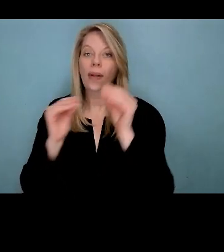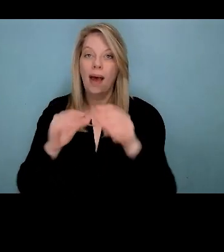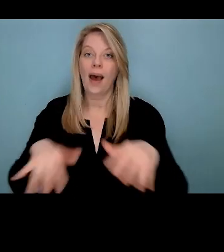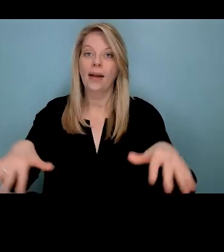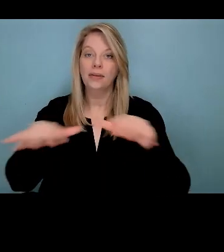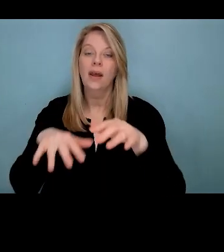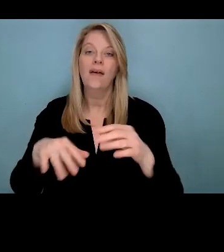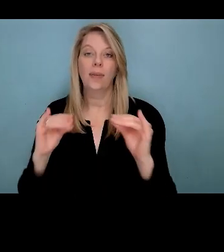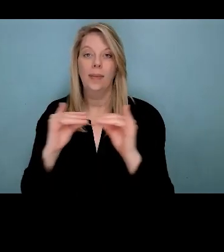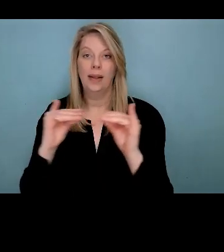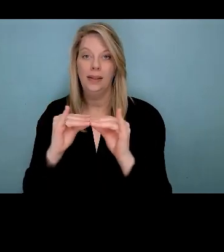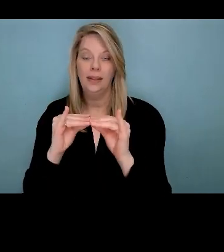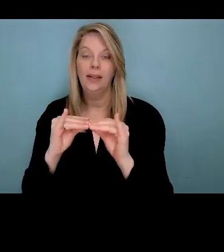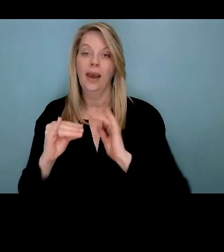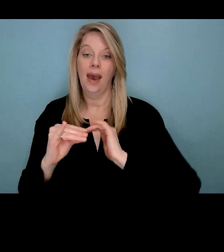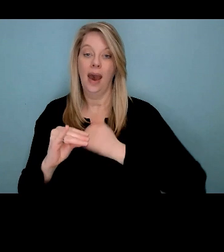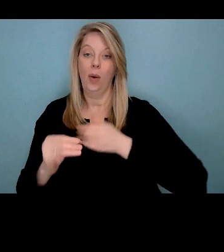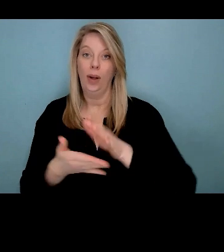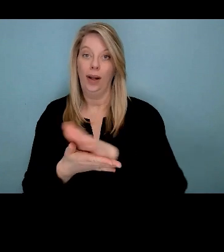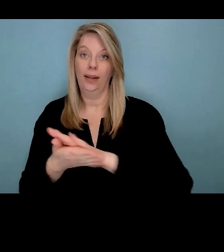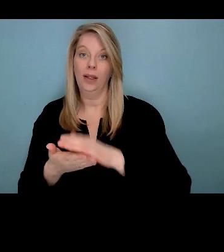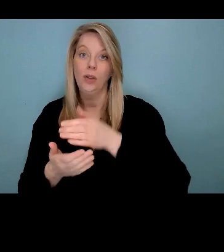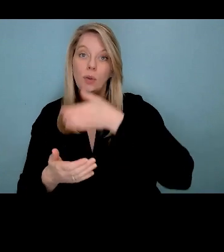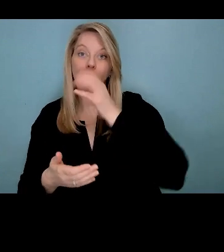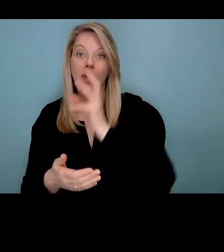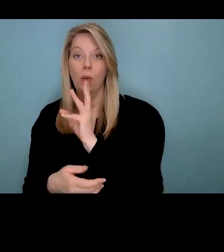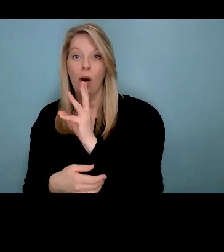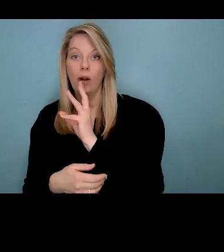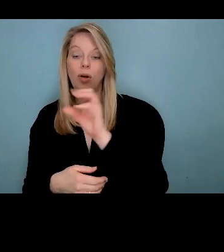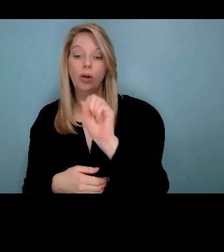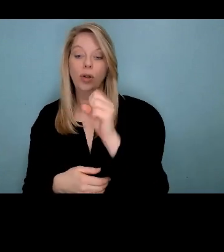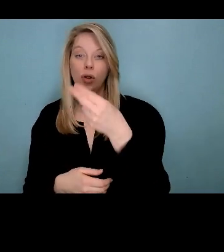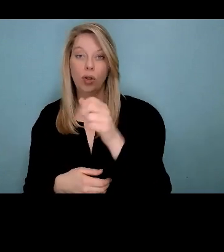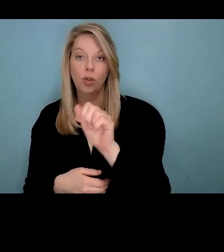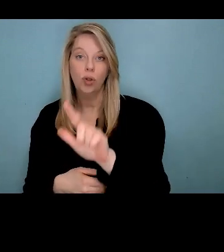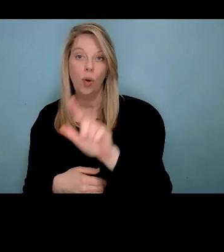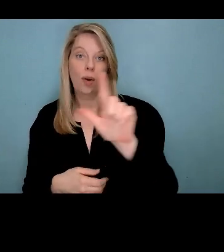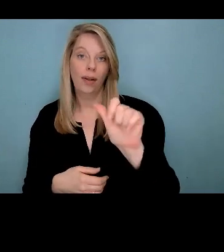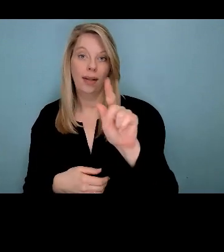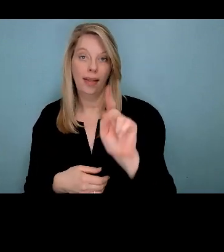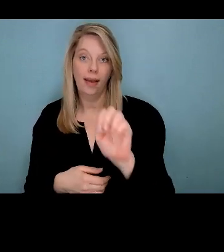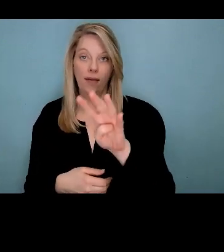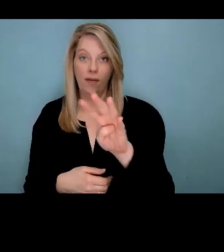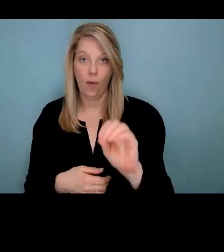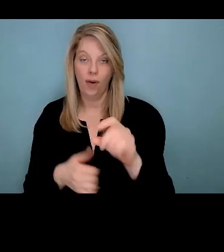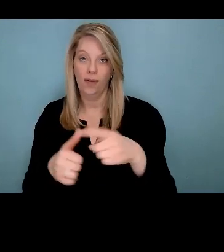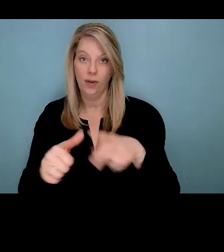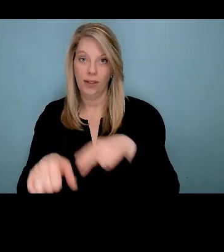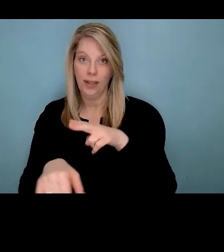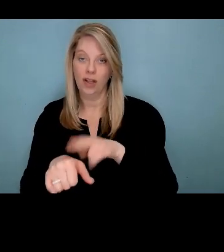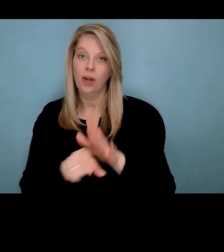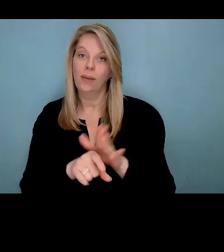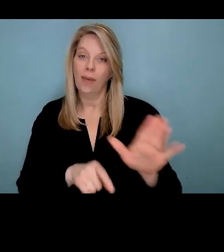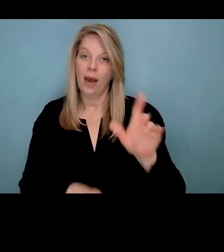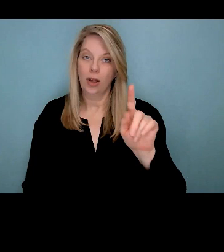Our clean drinking water comes from shoal lake 40 first nation in Treaty 3 territory.